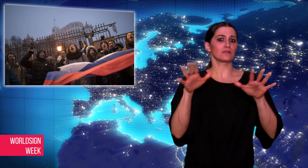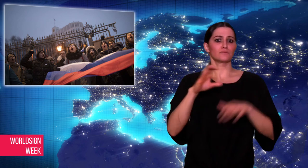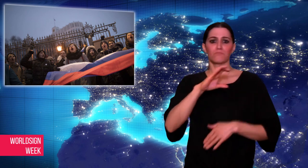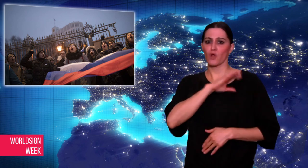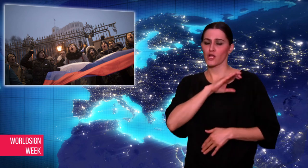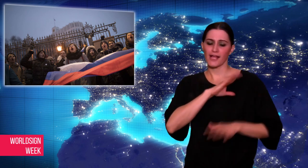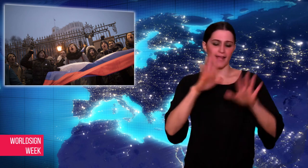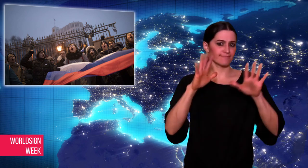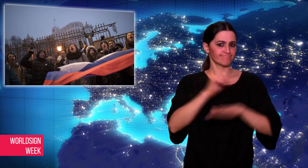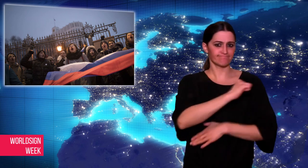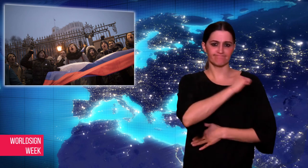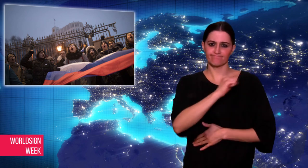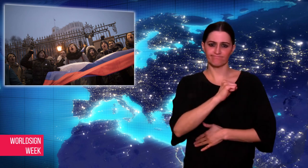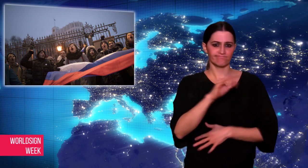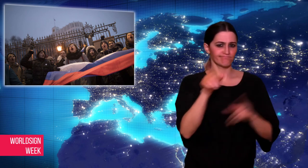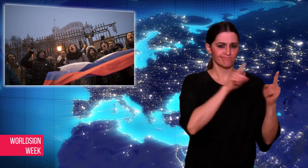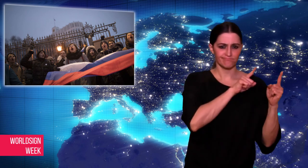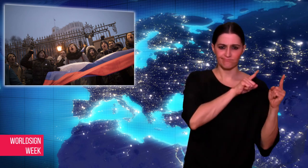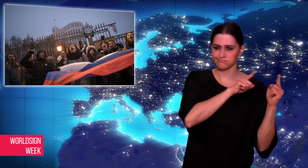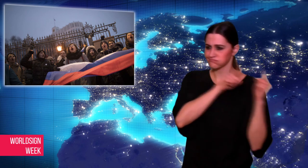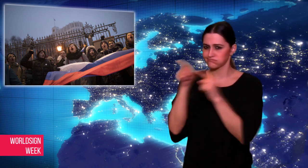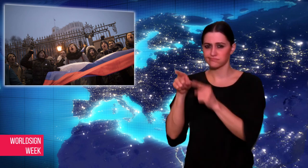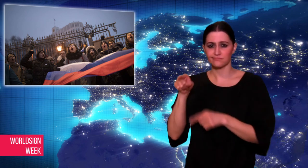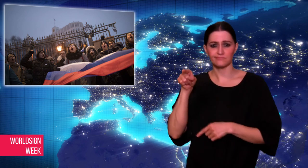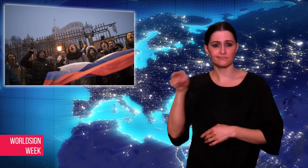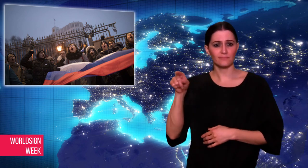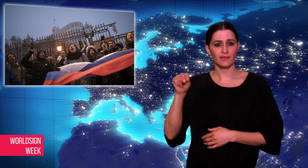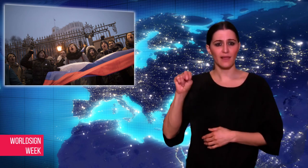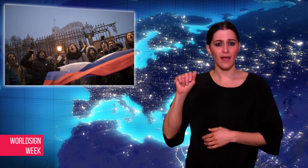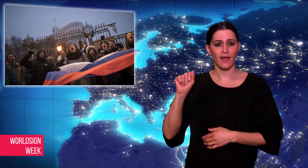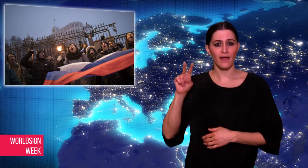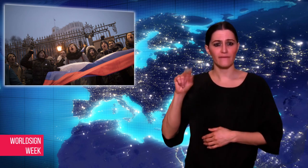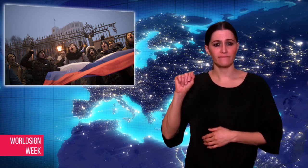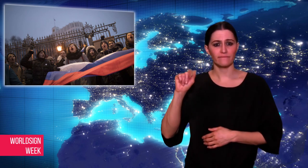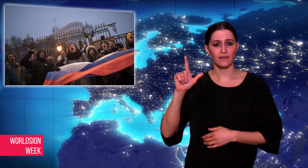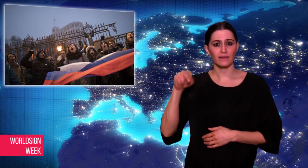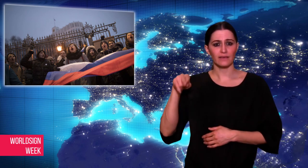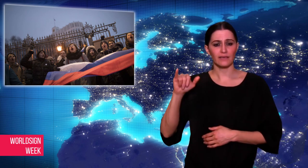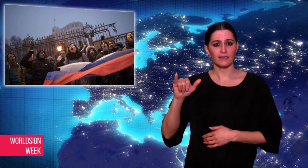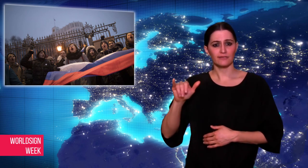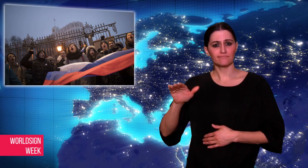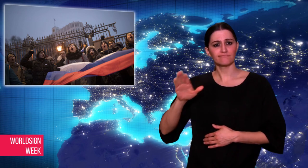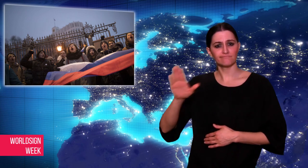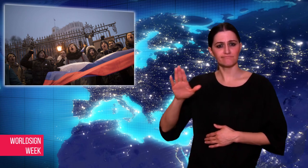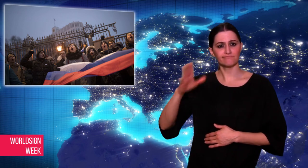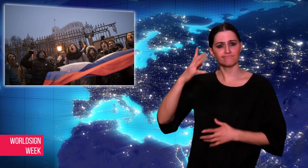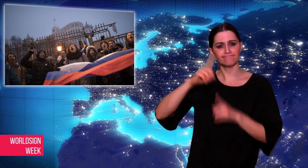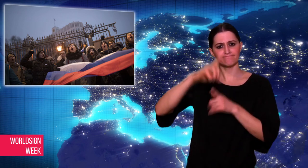an alleged bomb threat. After his